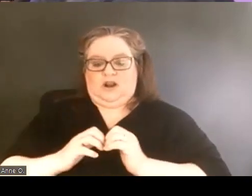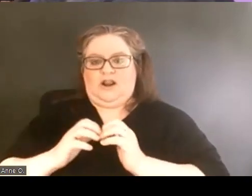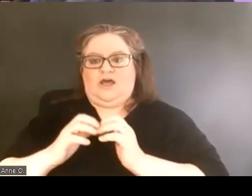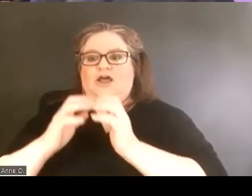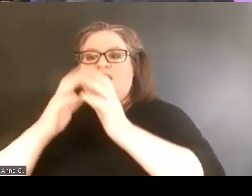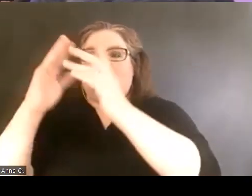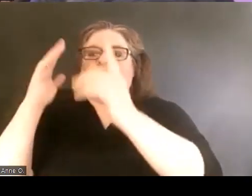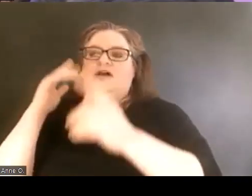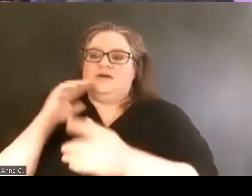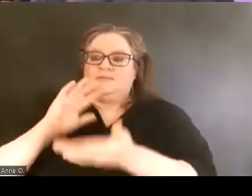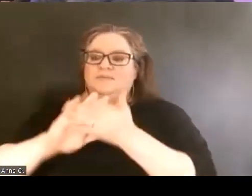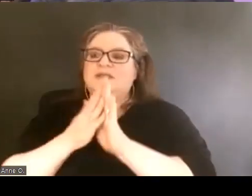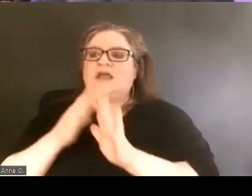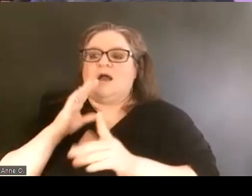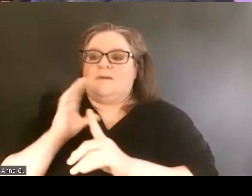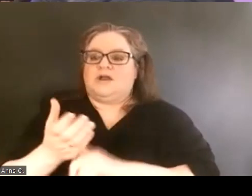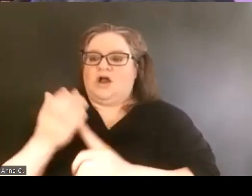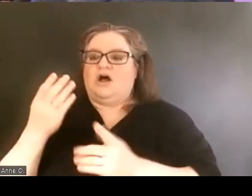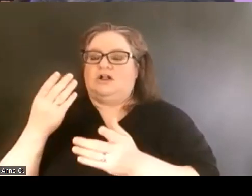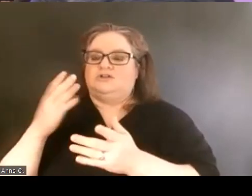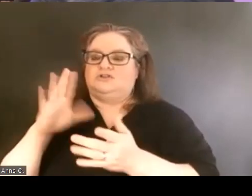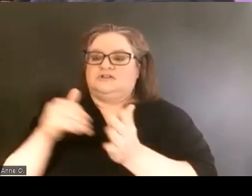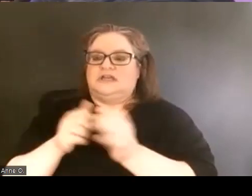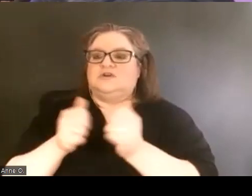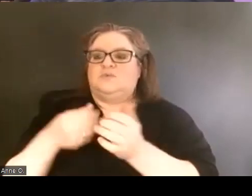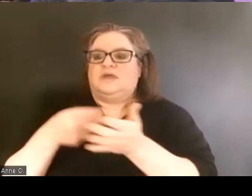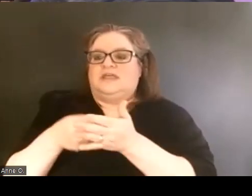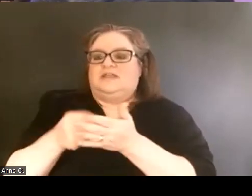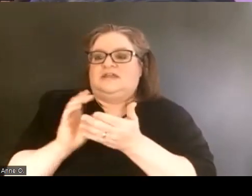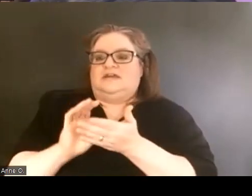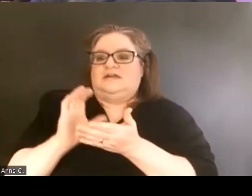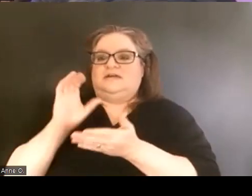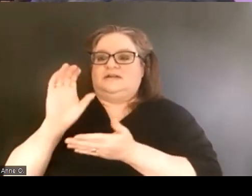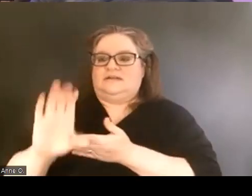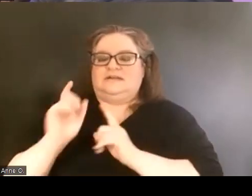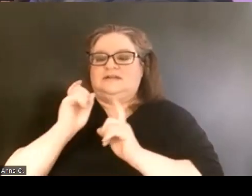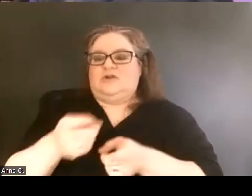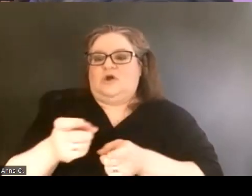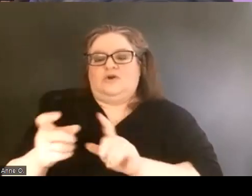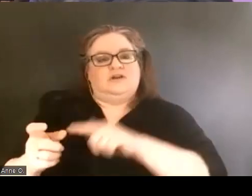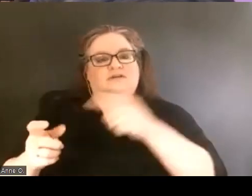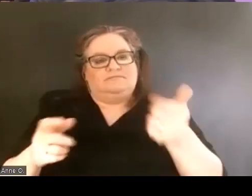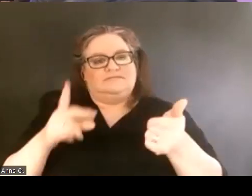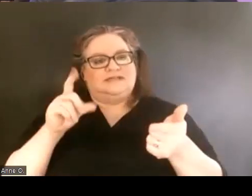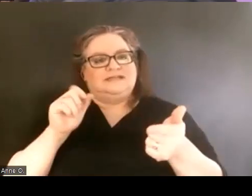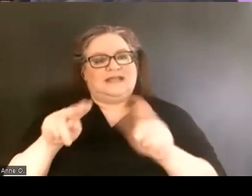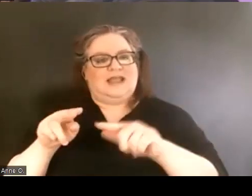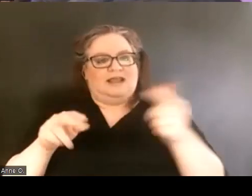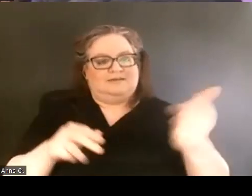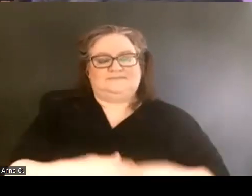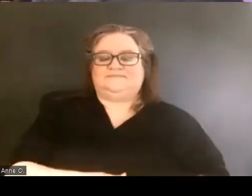with some donor funds as well. Dan, I'll pass to you. Thank you Stephanie.